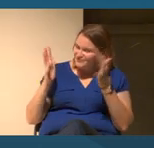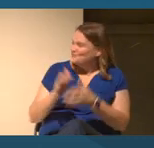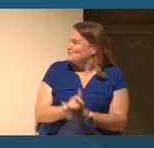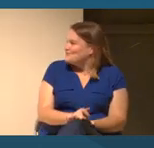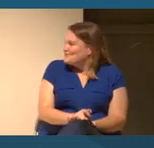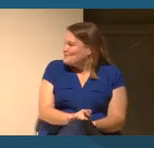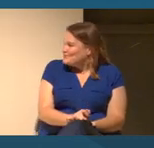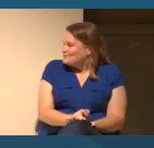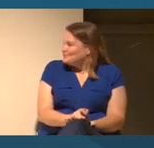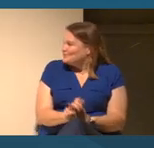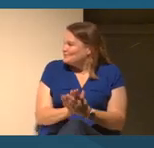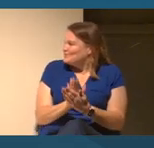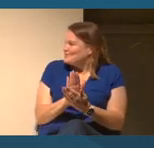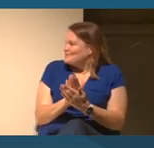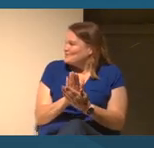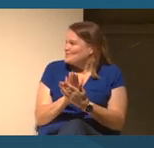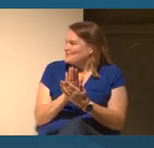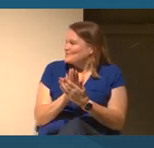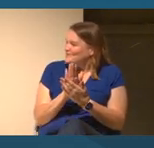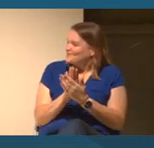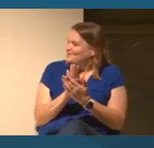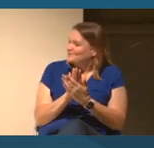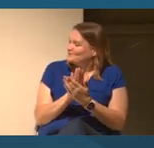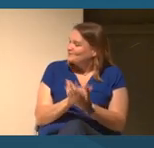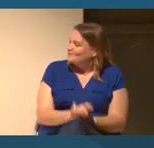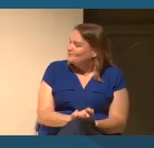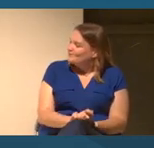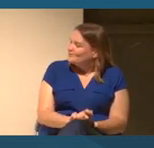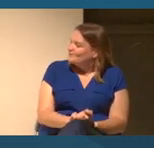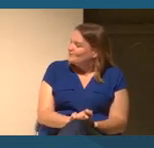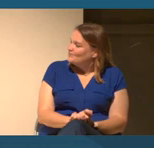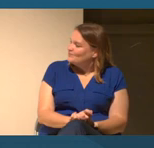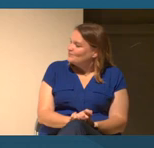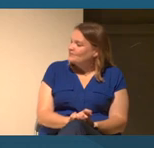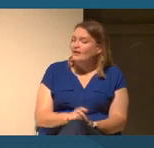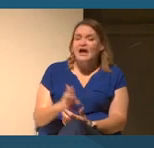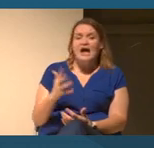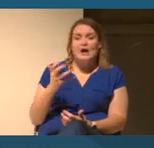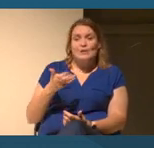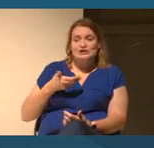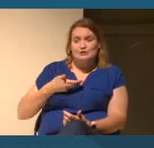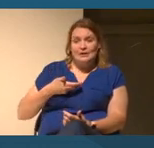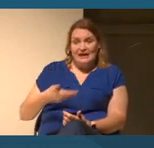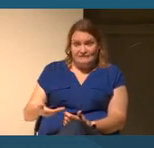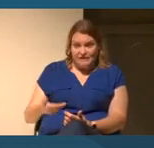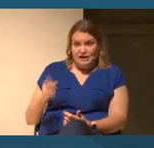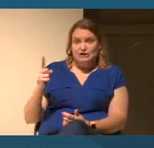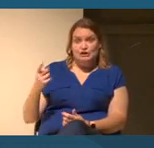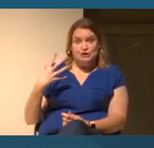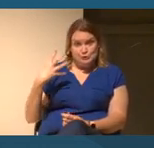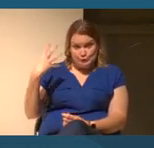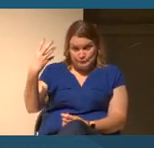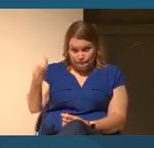I'm actually gonna invite Maria to go ahead and exit, and then I'm gonna invite